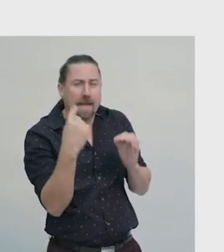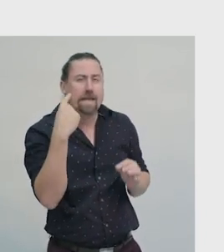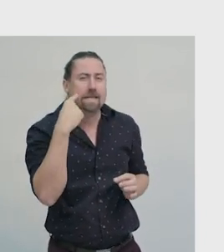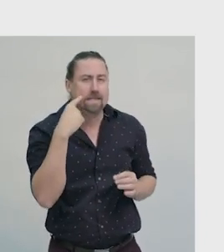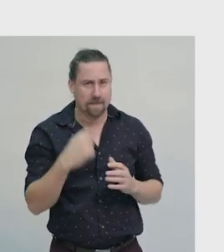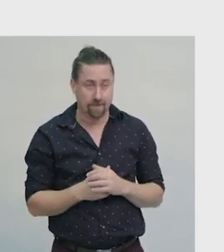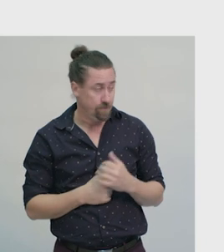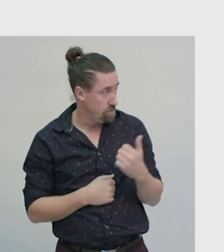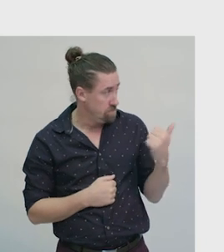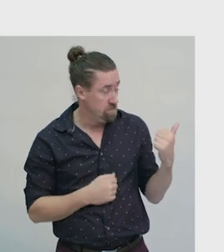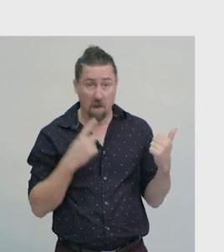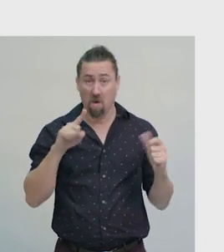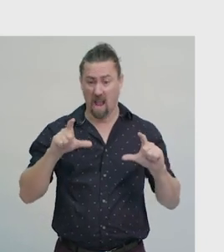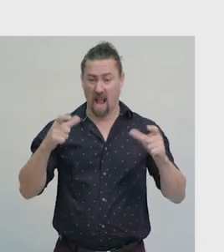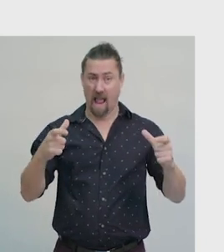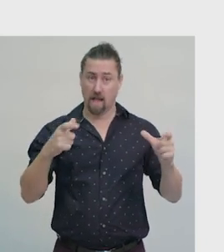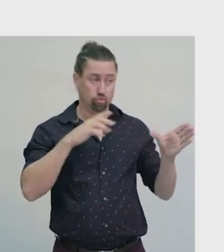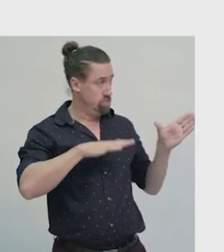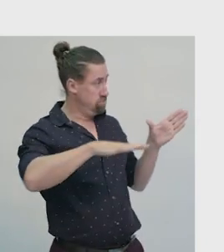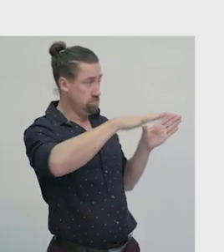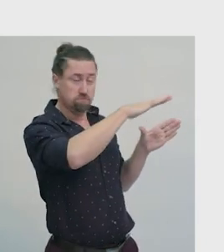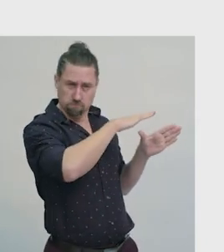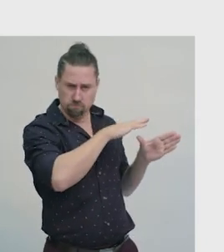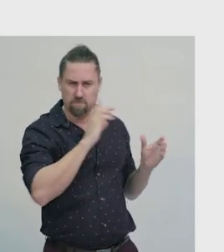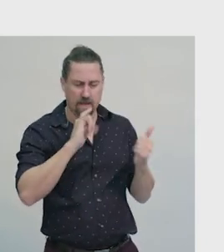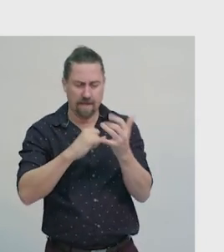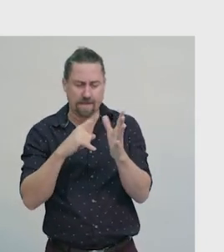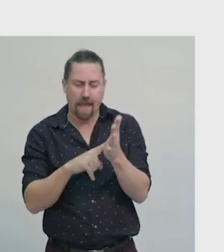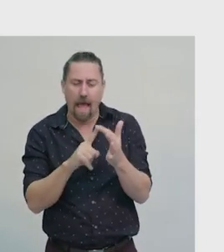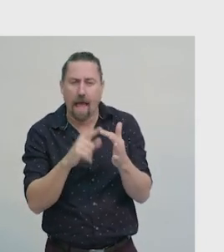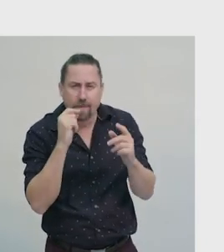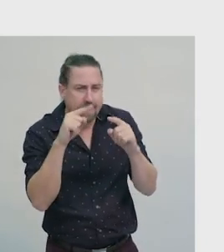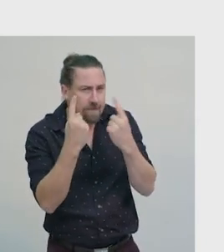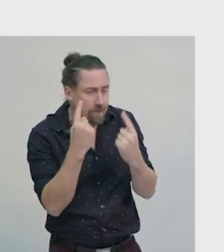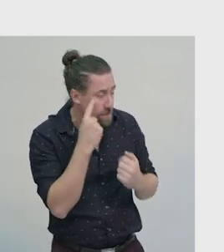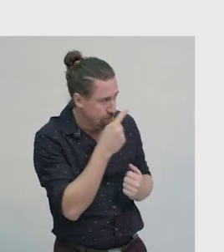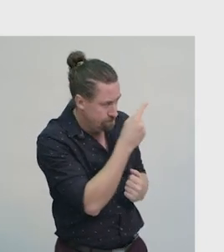We’re going to use the plan of this classroom to practise using a different scale.